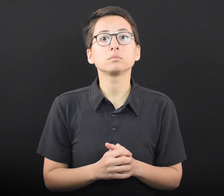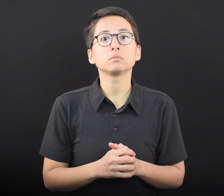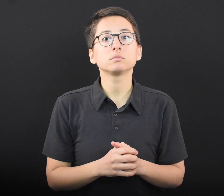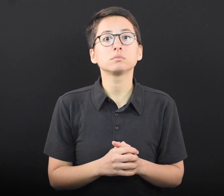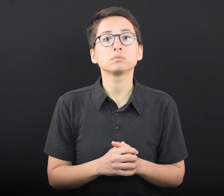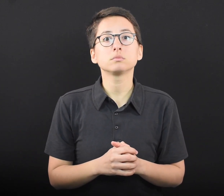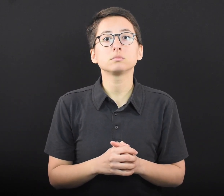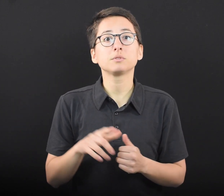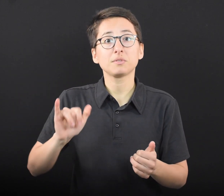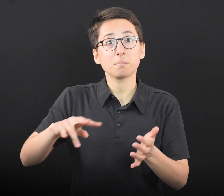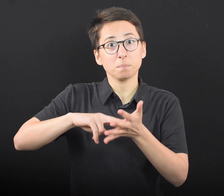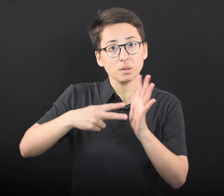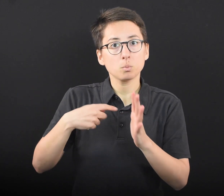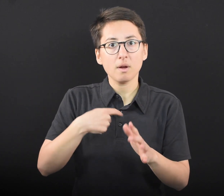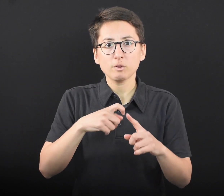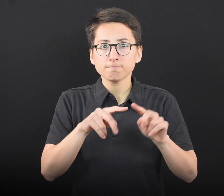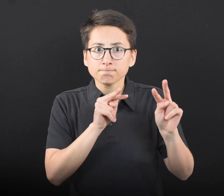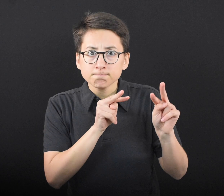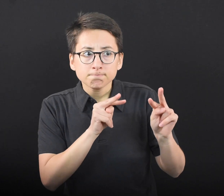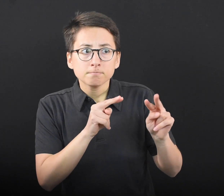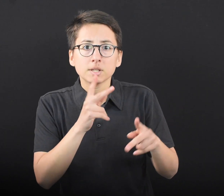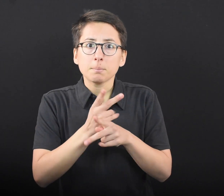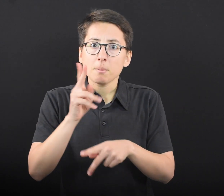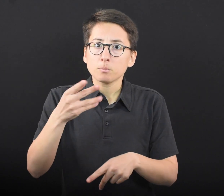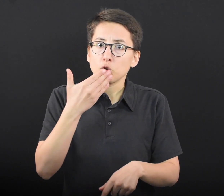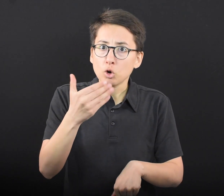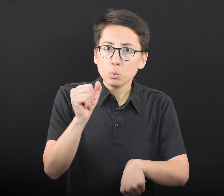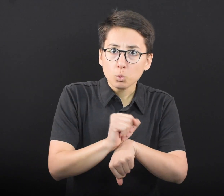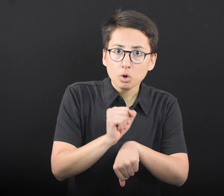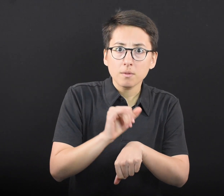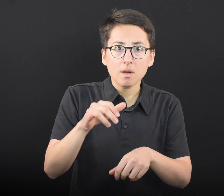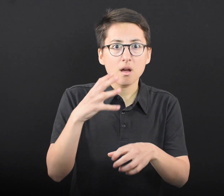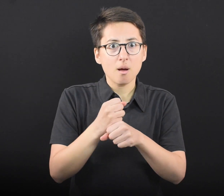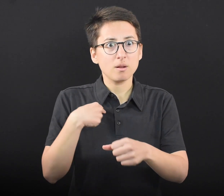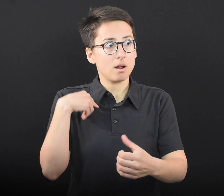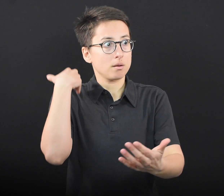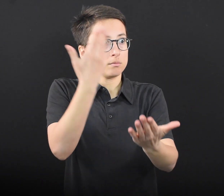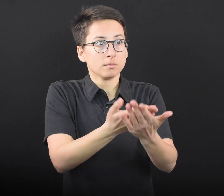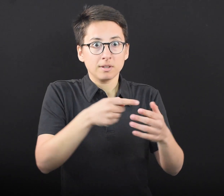That means we need to be watchful and keep up the good work that got us to this point.